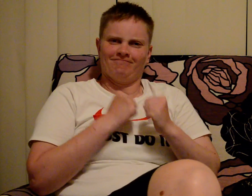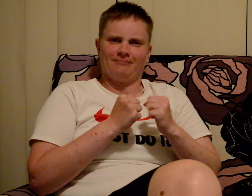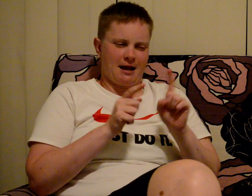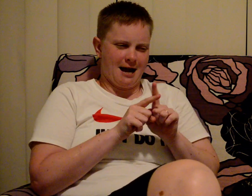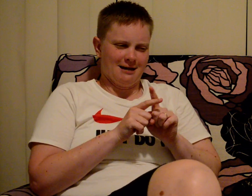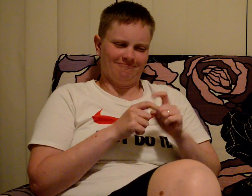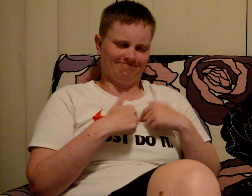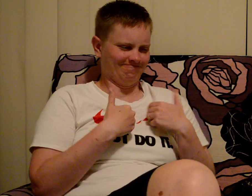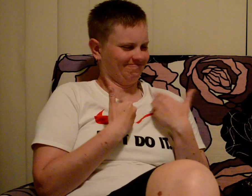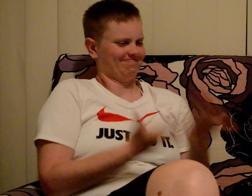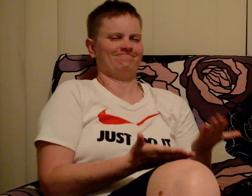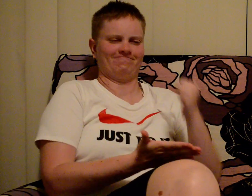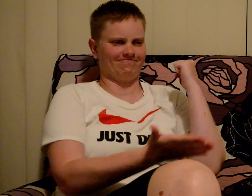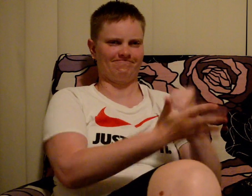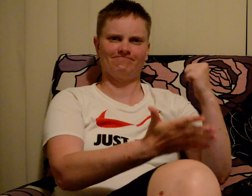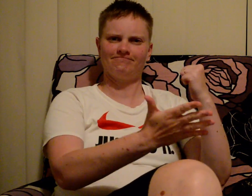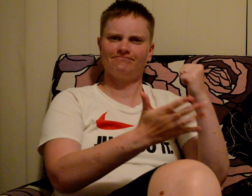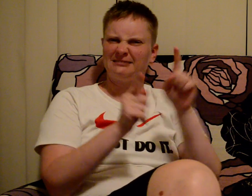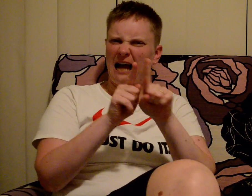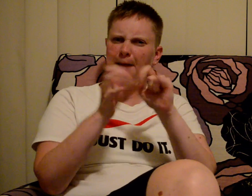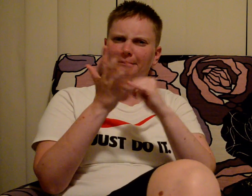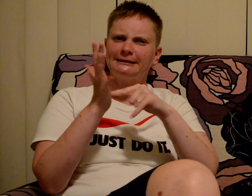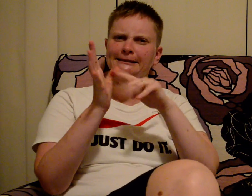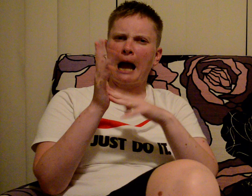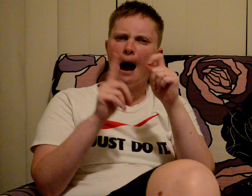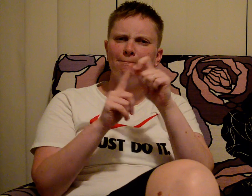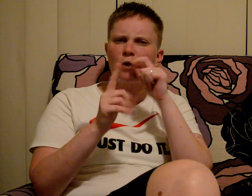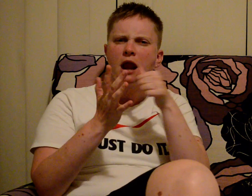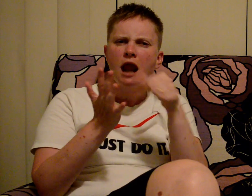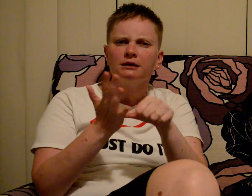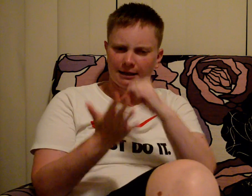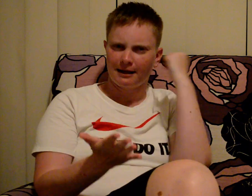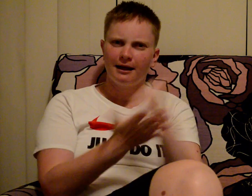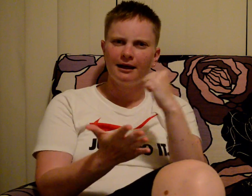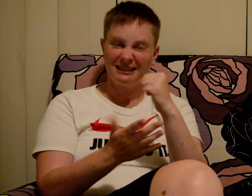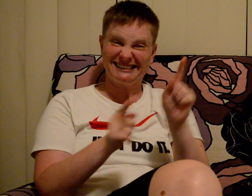Giving the name is such important as it is like a stamp on the letter being forever